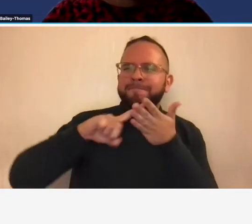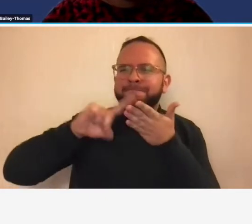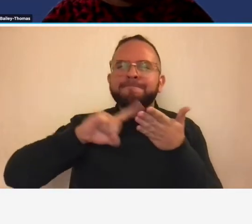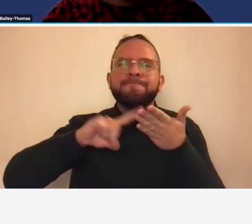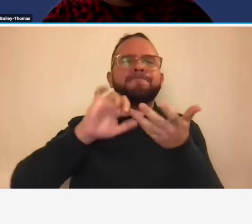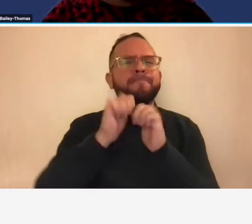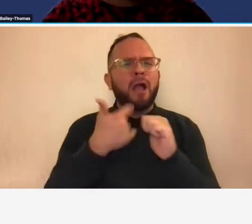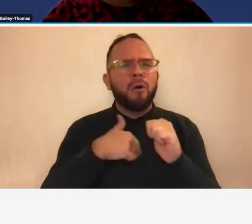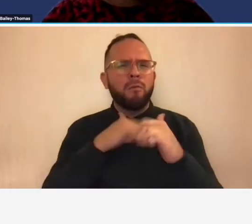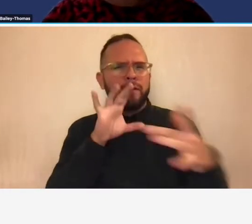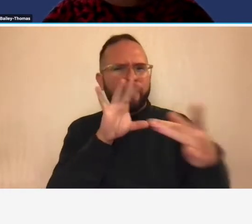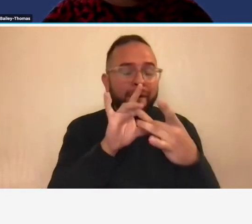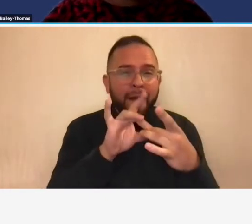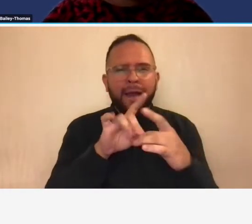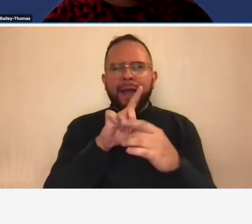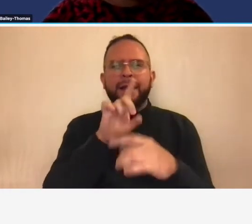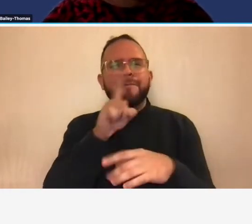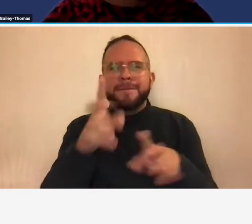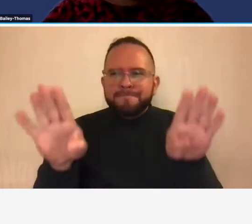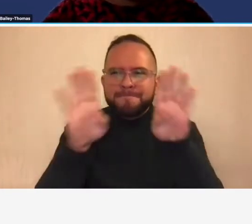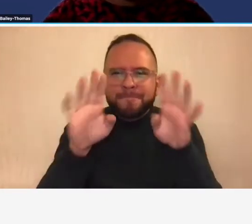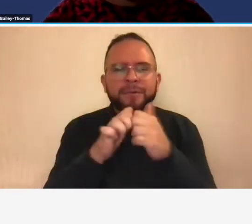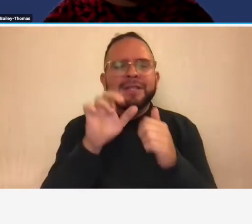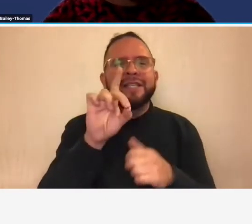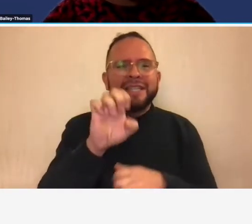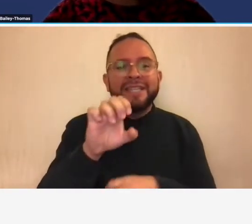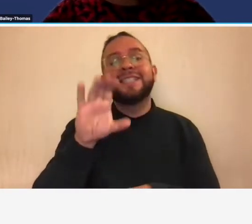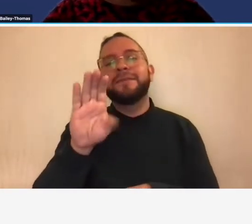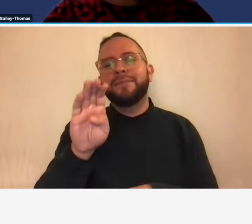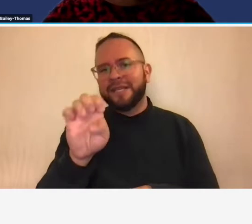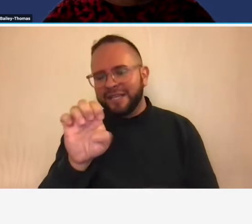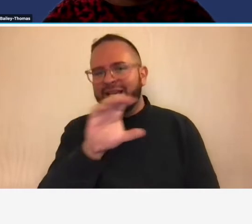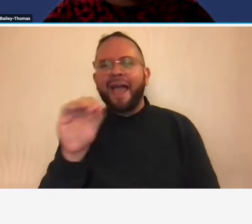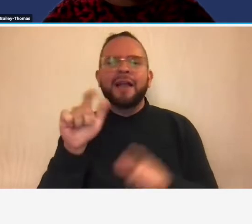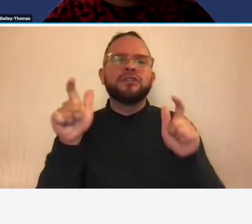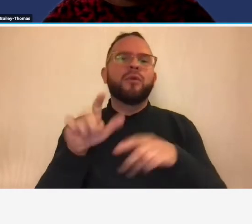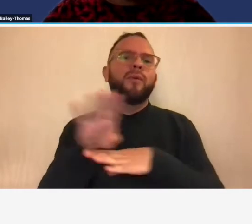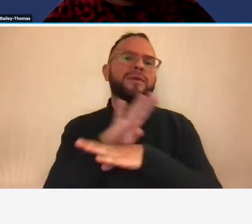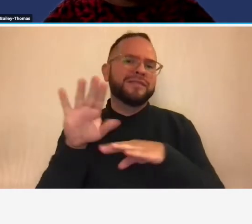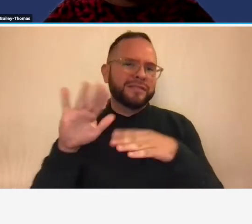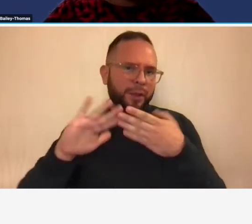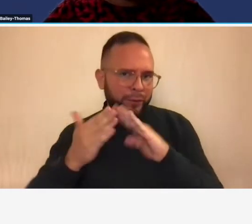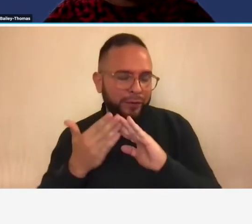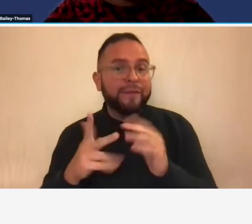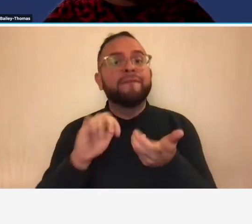and engage with our dbe cbe and small business communities by implementing new and innovative